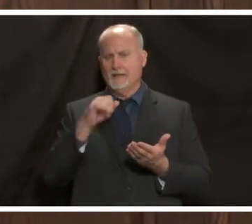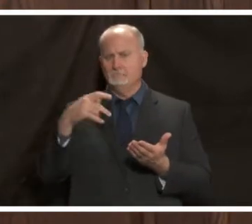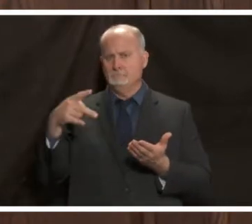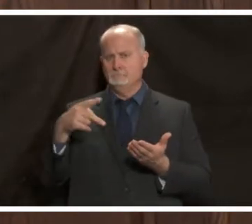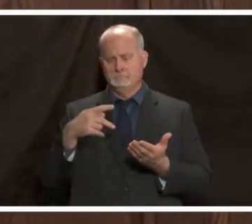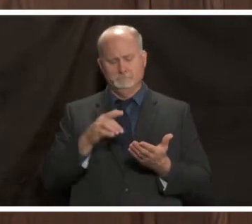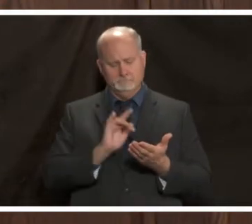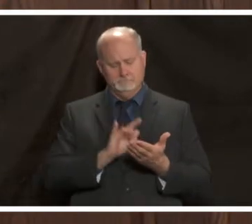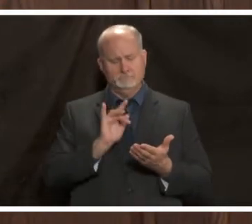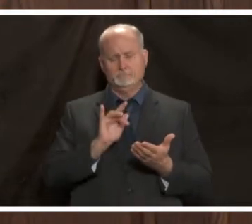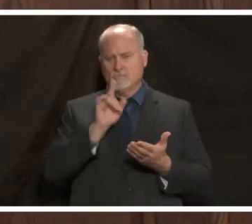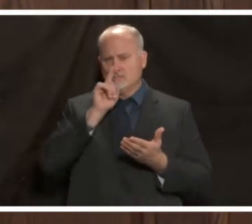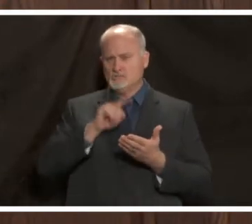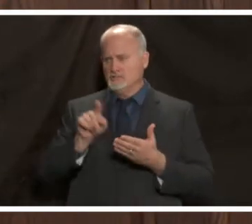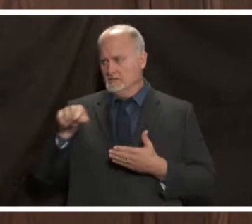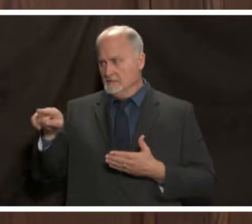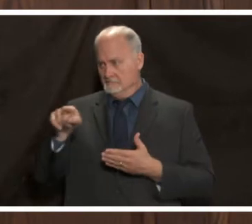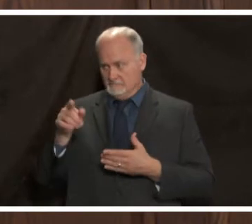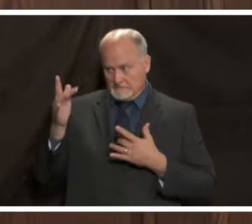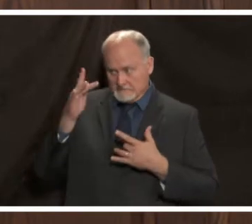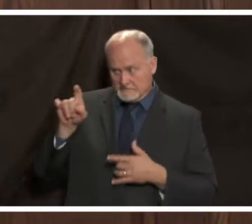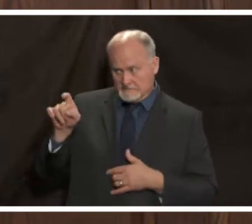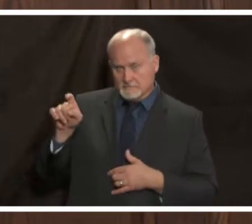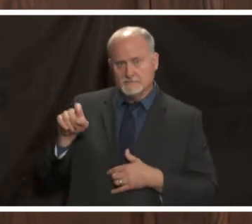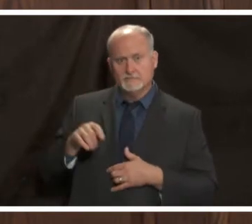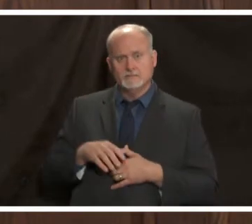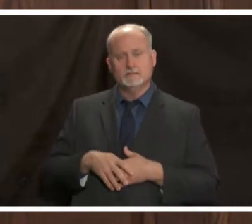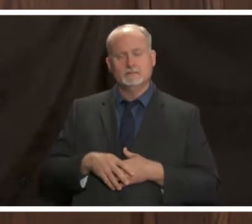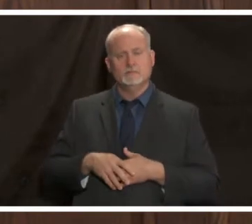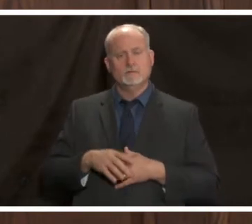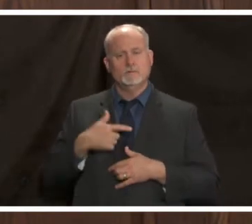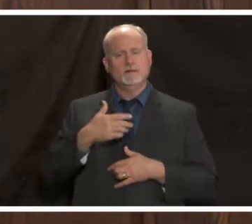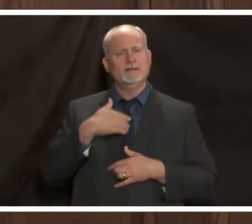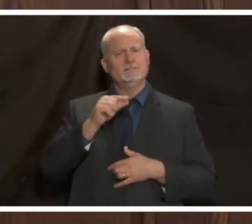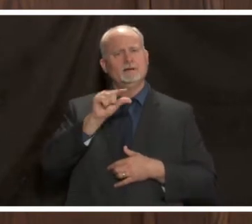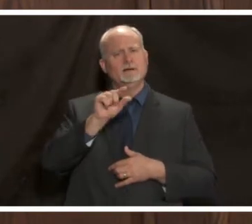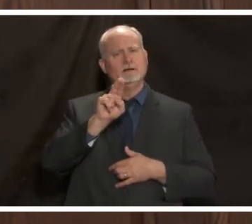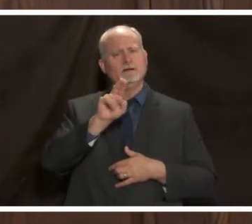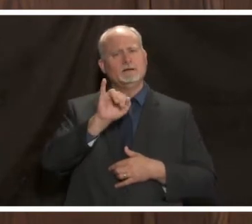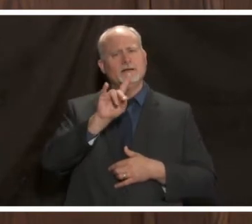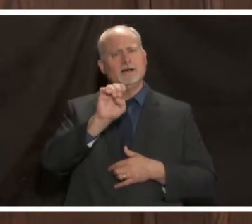checks on our employees to see if they're sick we have the guide safe exposure notification app that